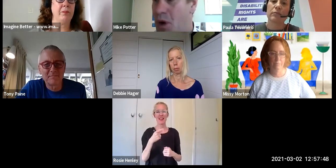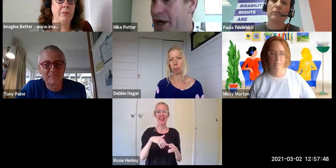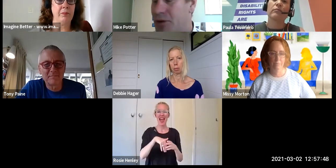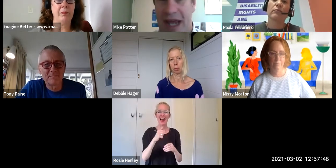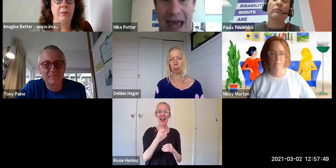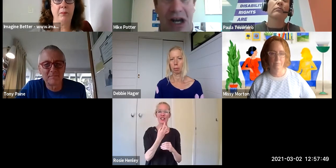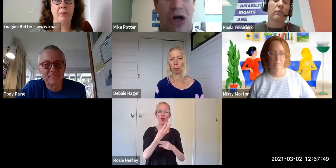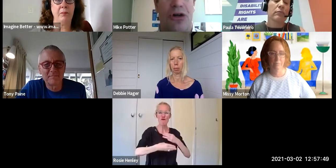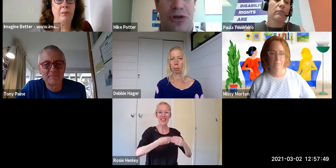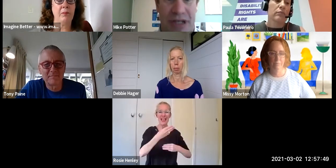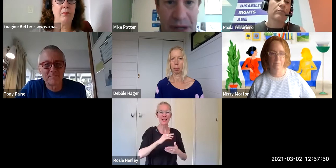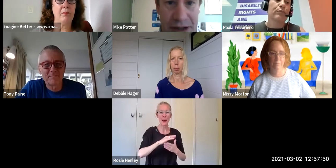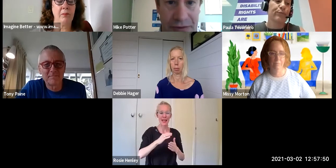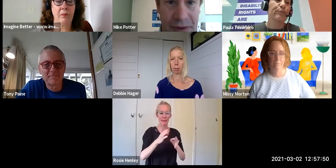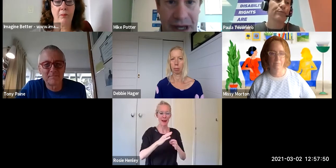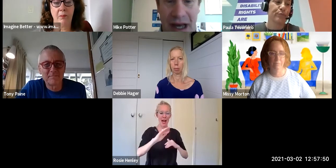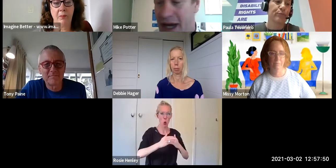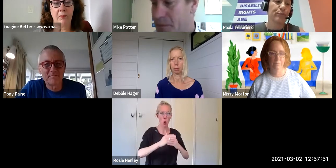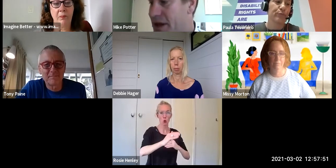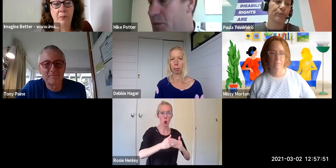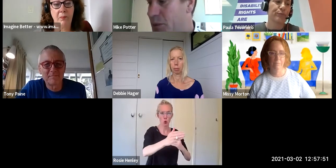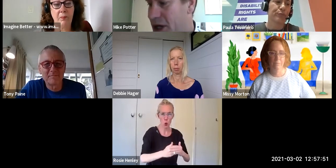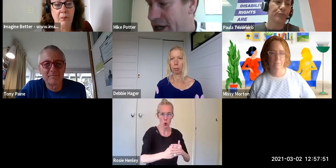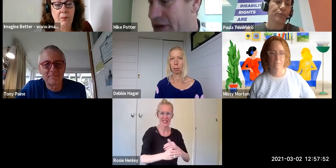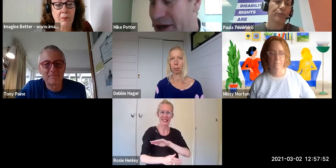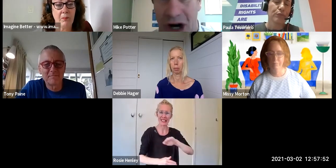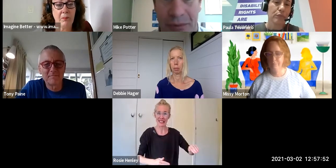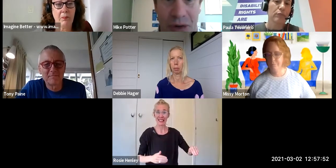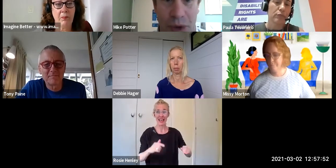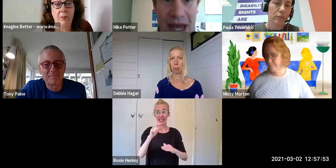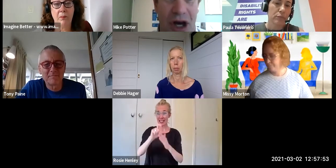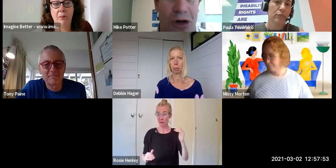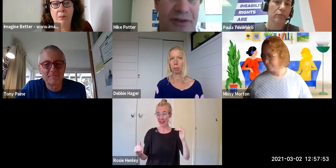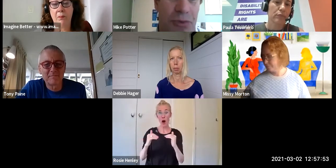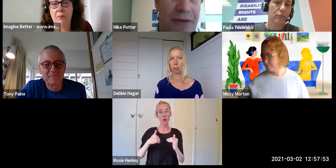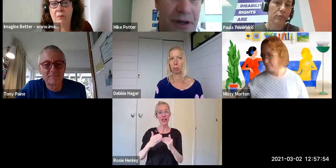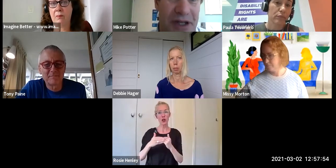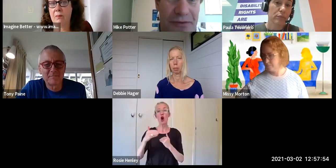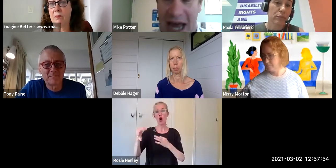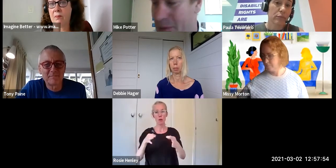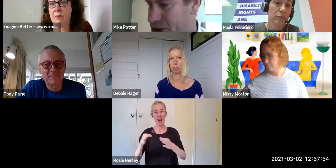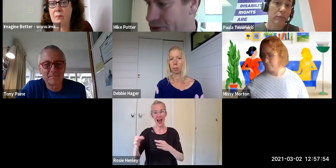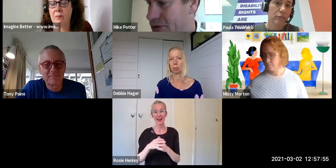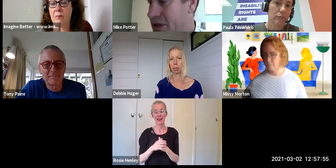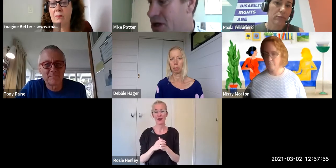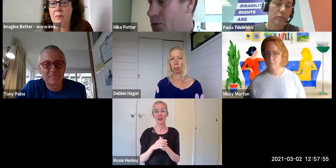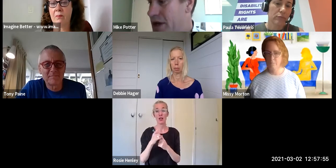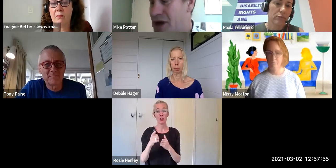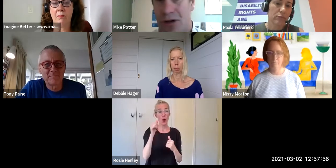but why don't we have a long-term perspective. When we're looking at the environment we have goals for 2050 of carbon-neutral. We have